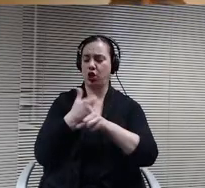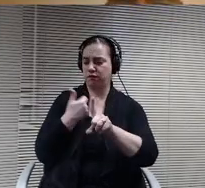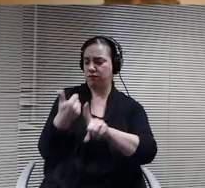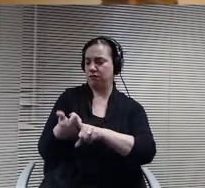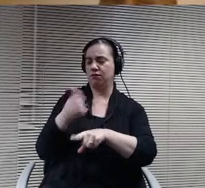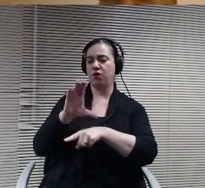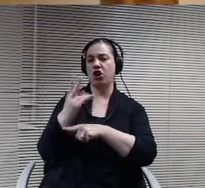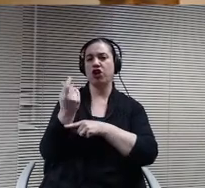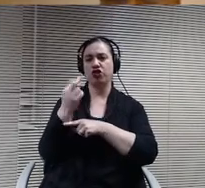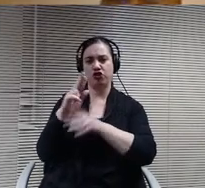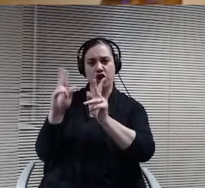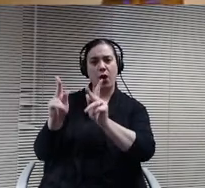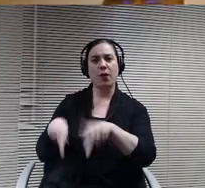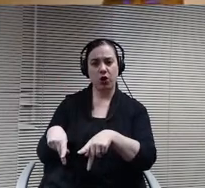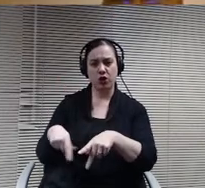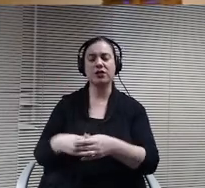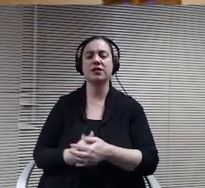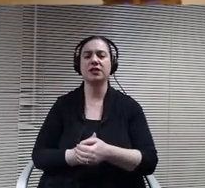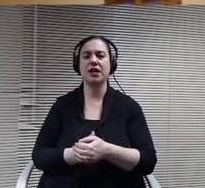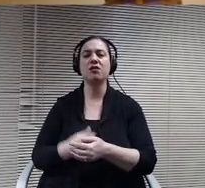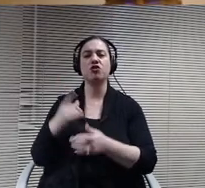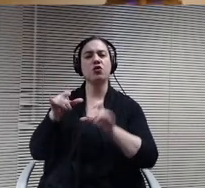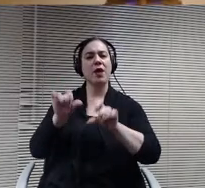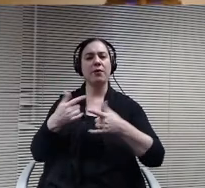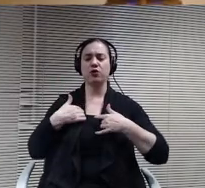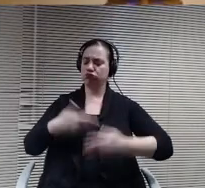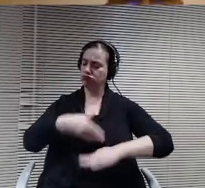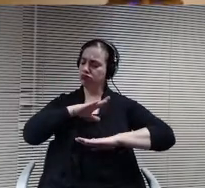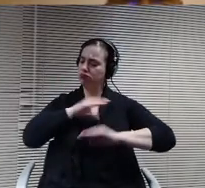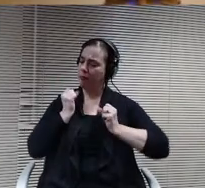many roles throughout the district outside the school